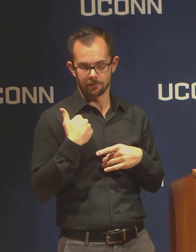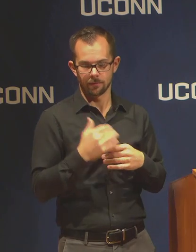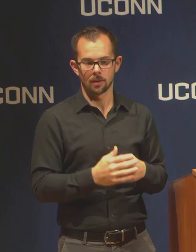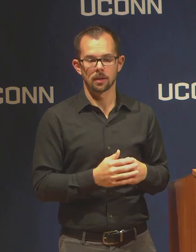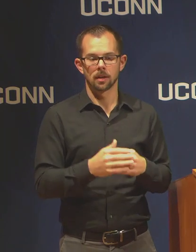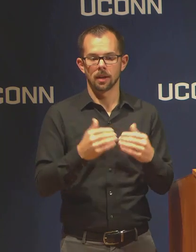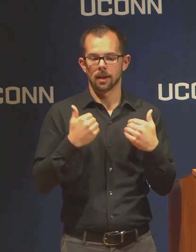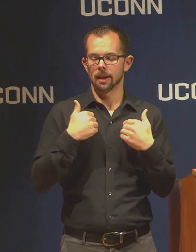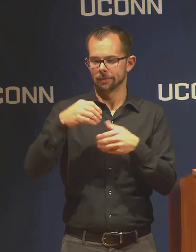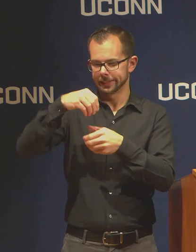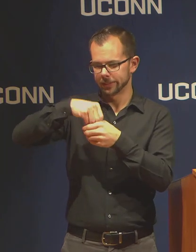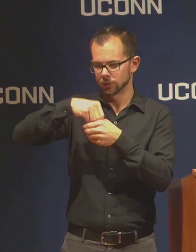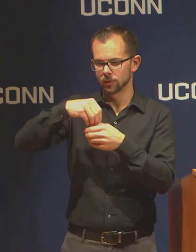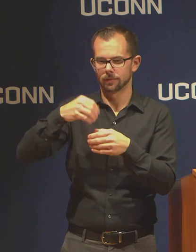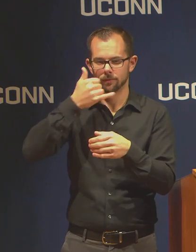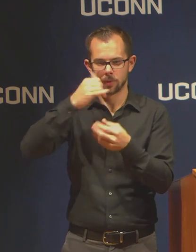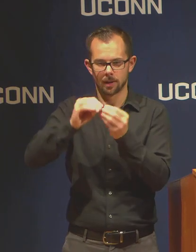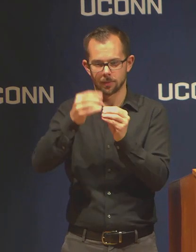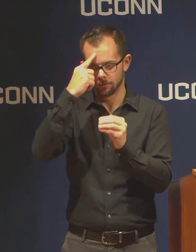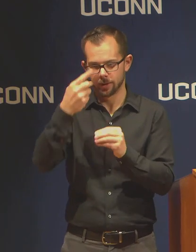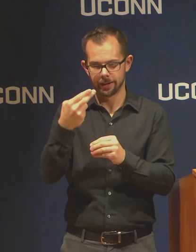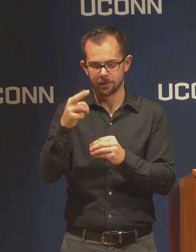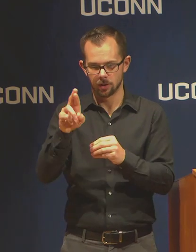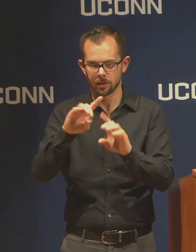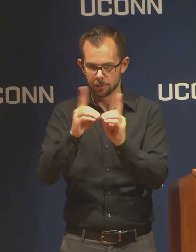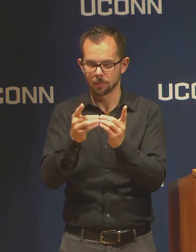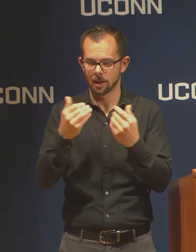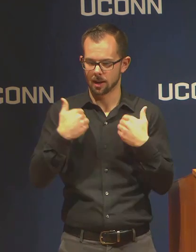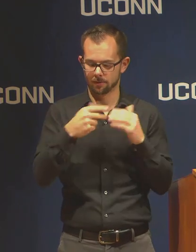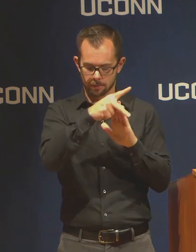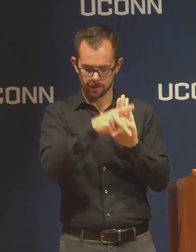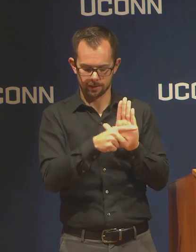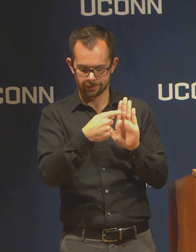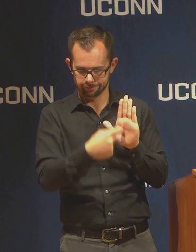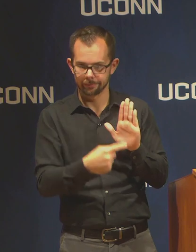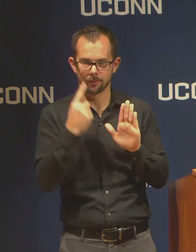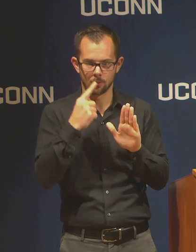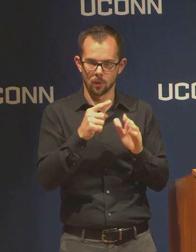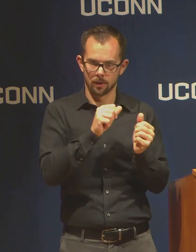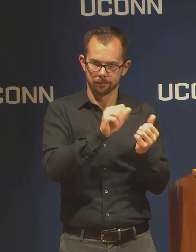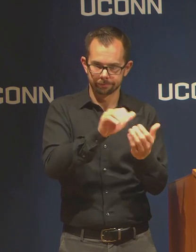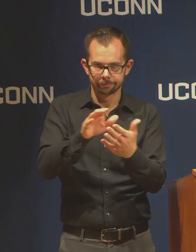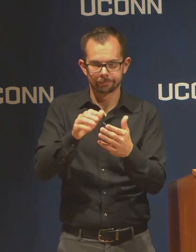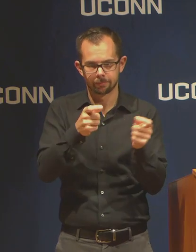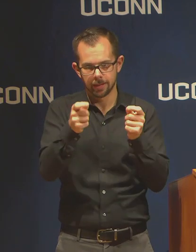and we have protocols in place for managing these cases. You can find that number on